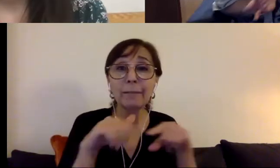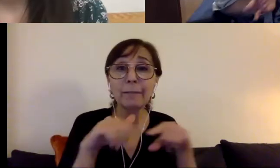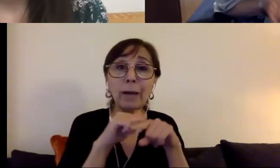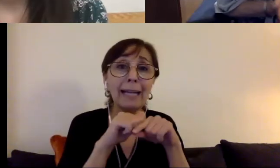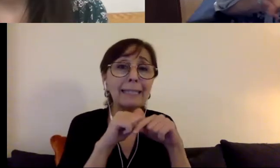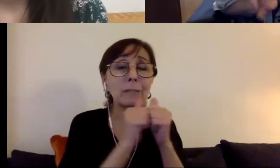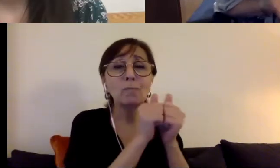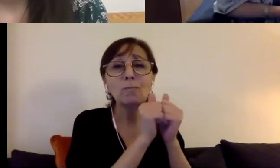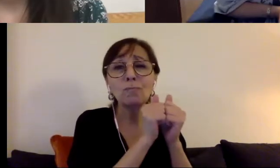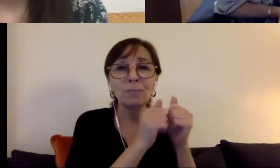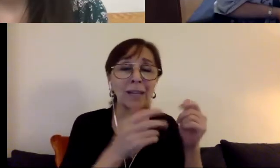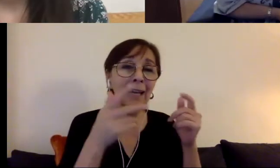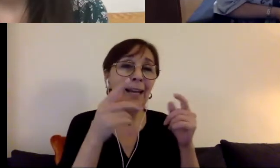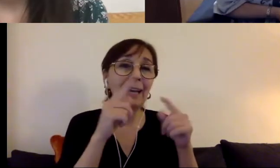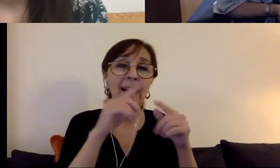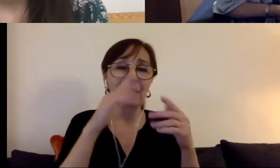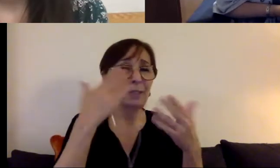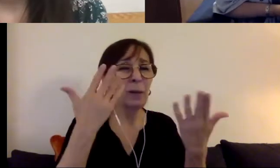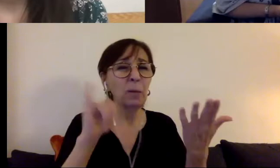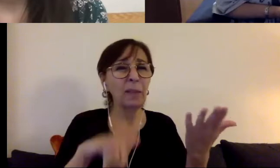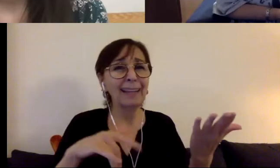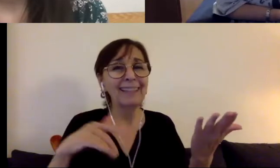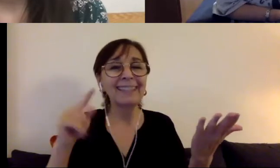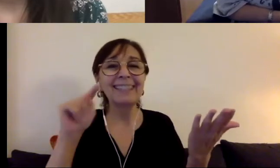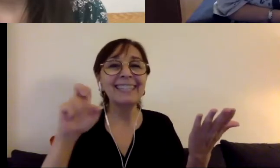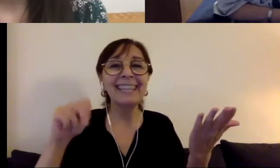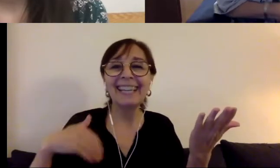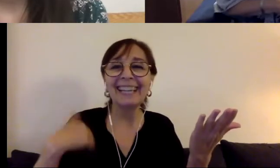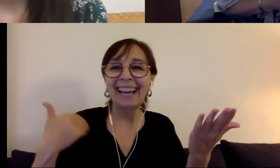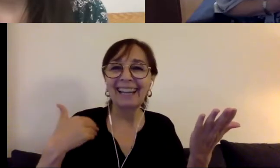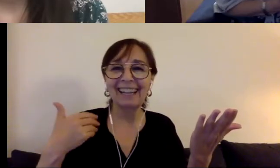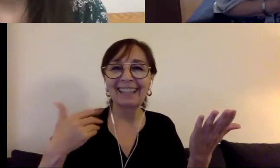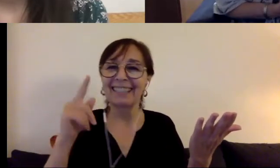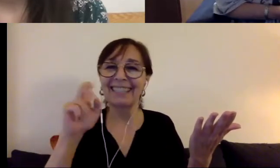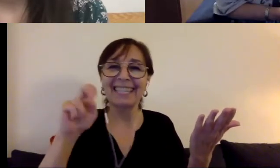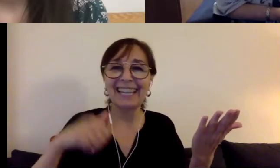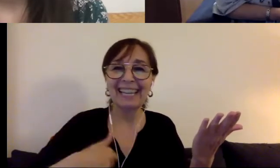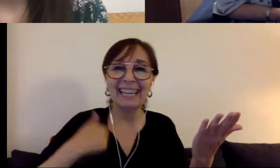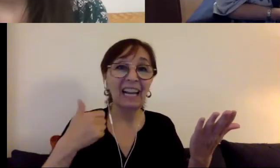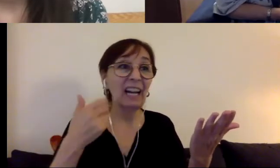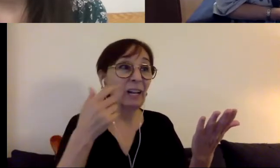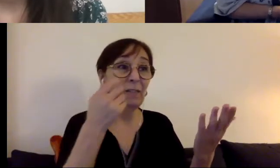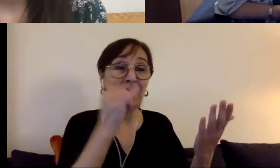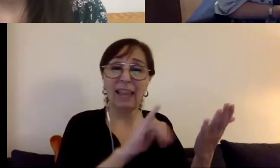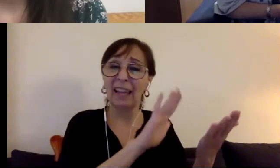all the stuff that goes on when you're a teenager, but for many of us who we're at the